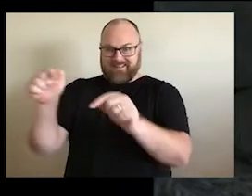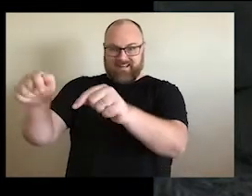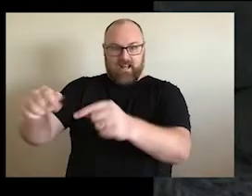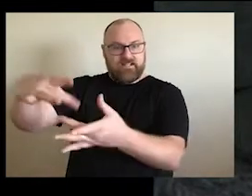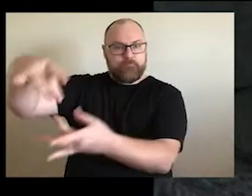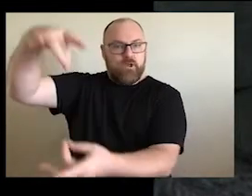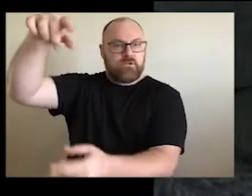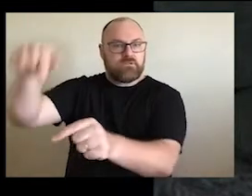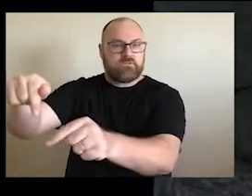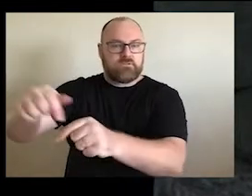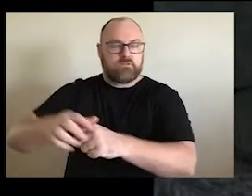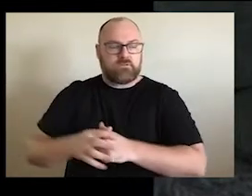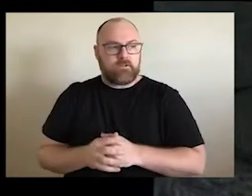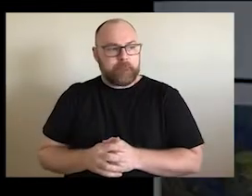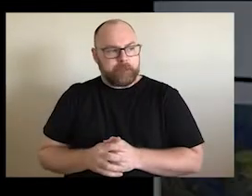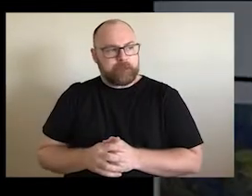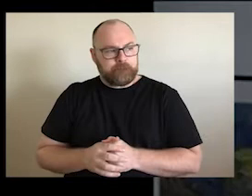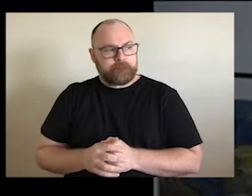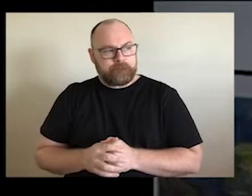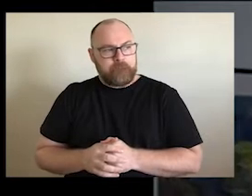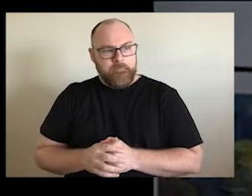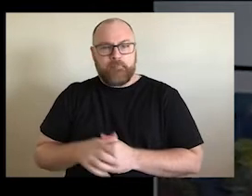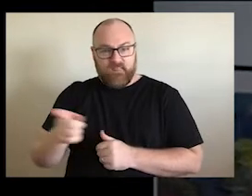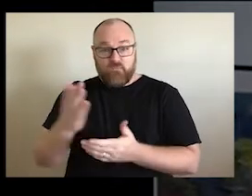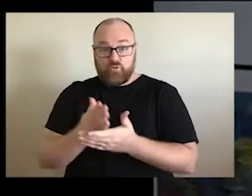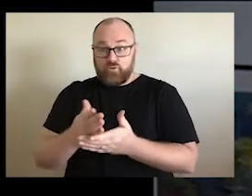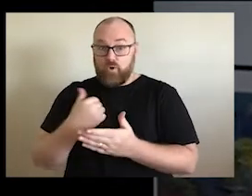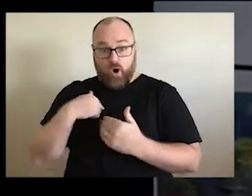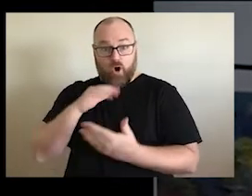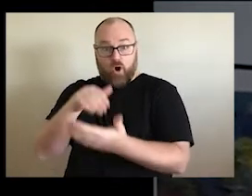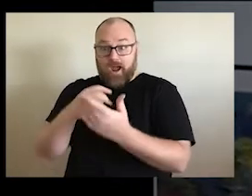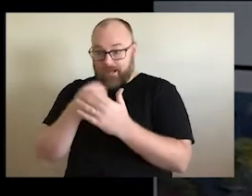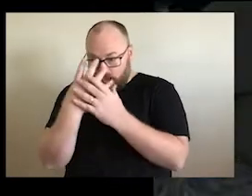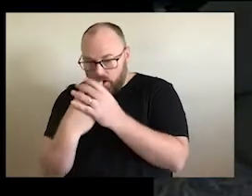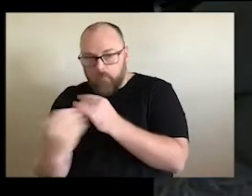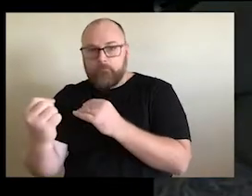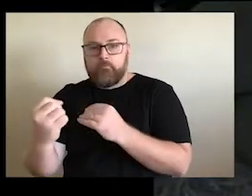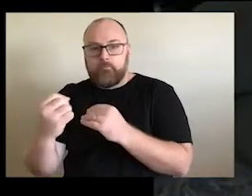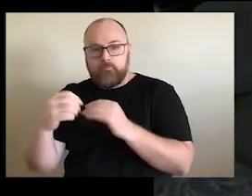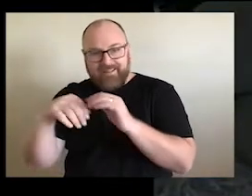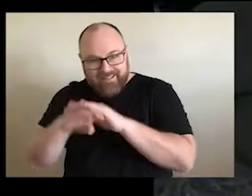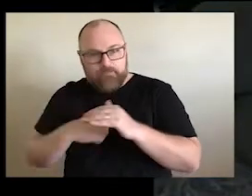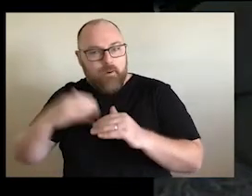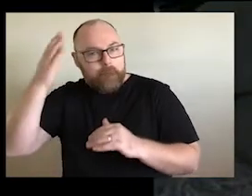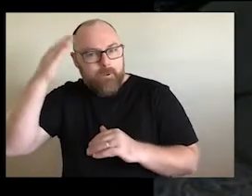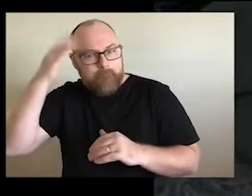there you know that took away that real deep longing that's sort of healing